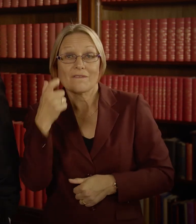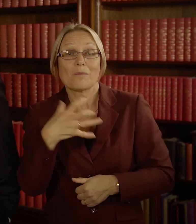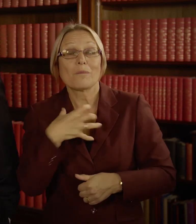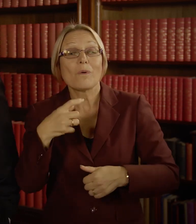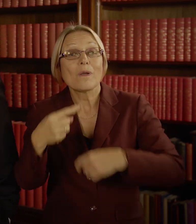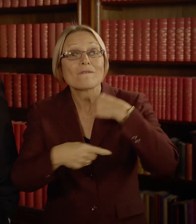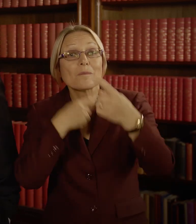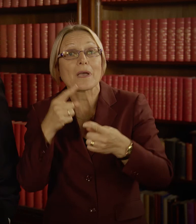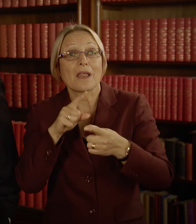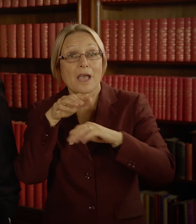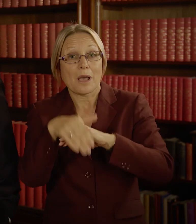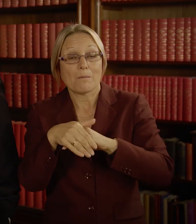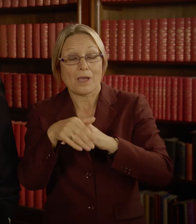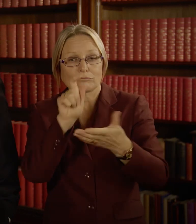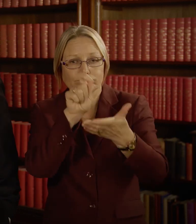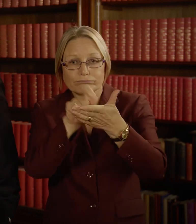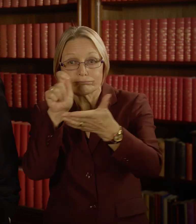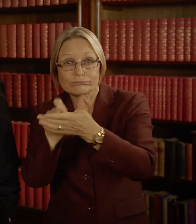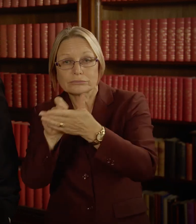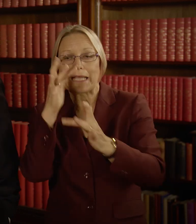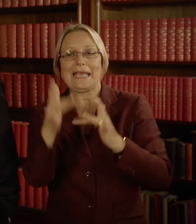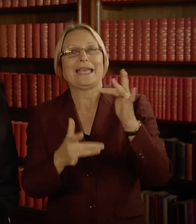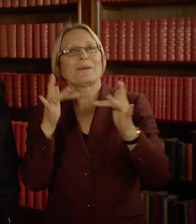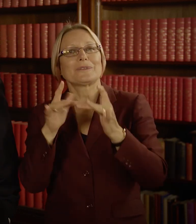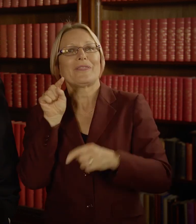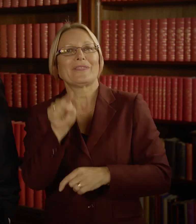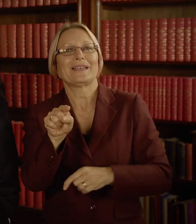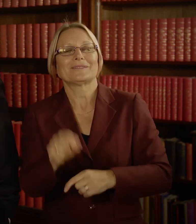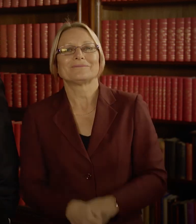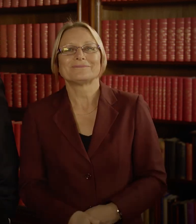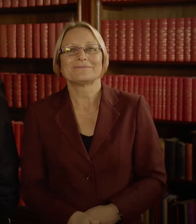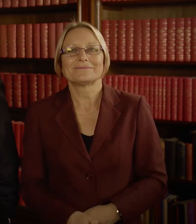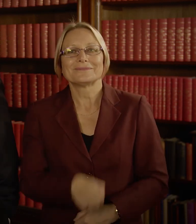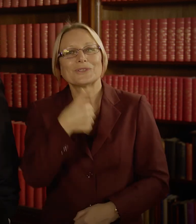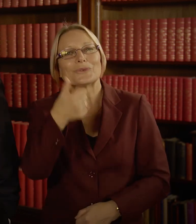You can find out more on the Grants and Sponsorships section of our website. And Good luck.